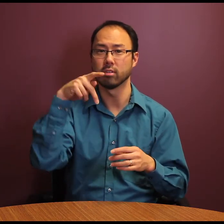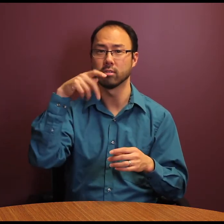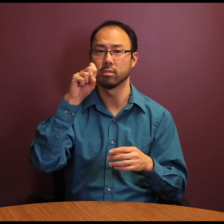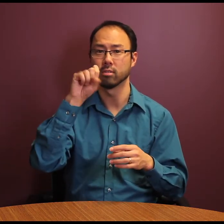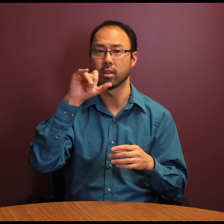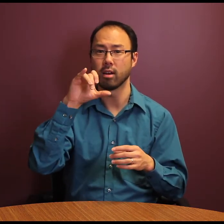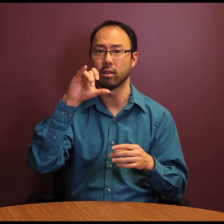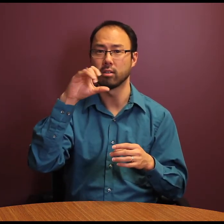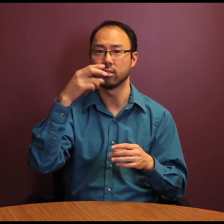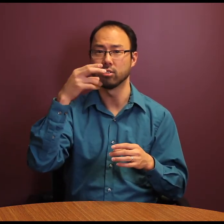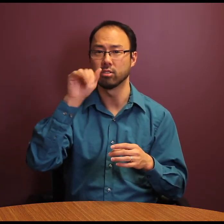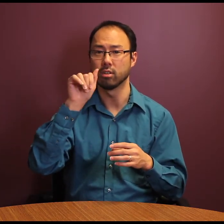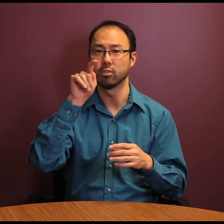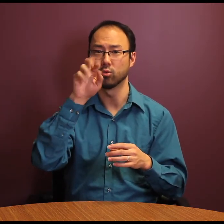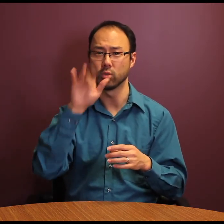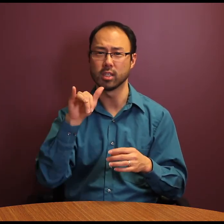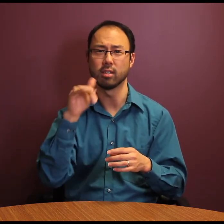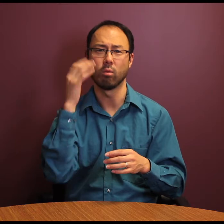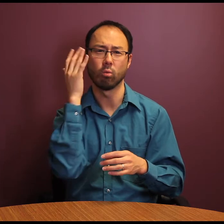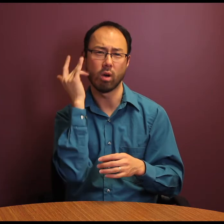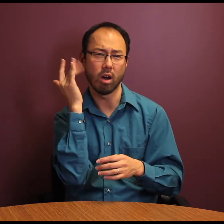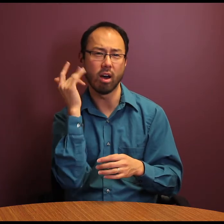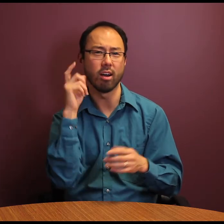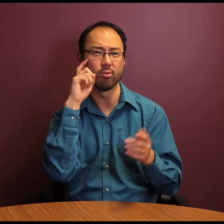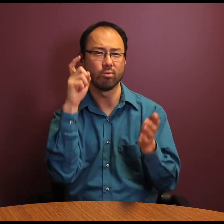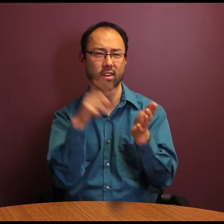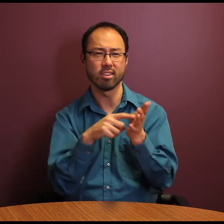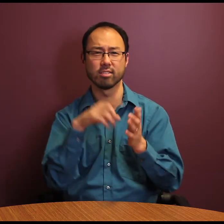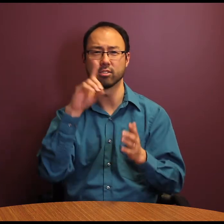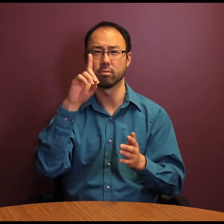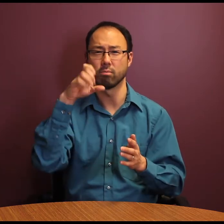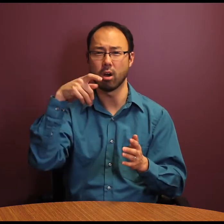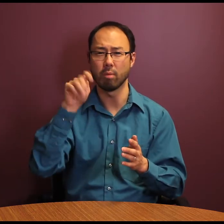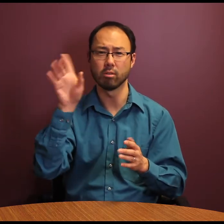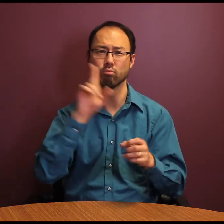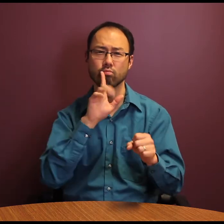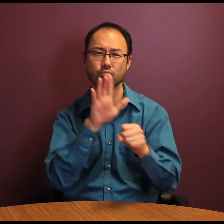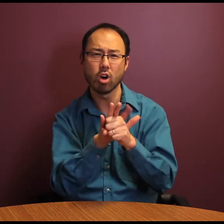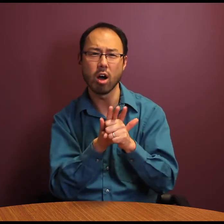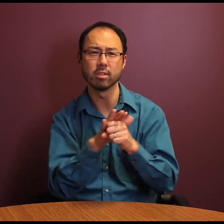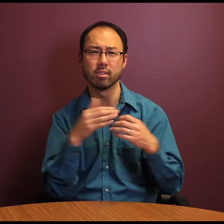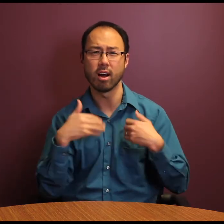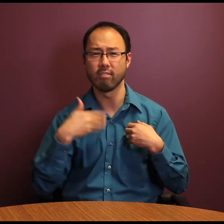The second recipient of this award is the UMass Medical School Department of Psychiatry: